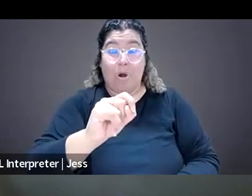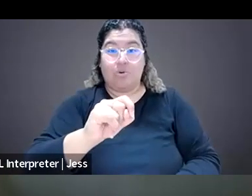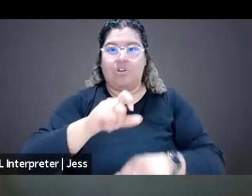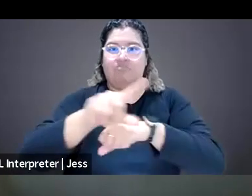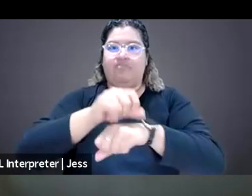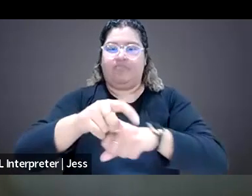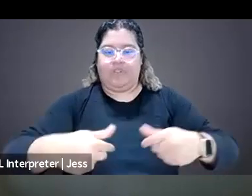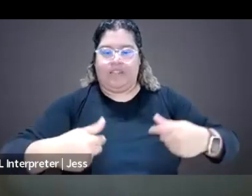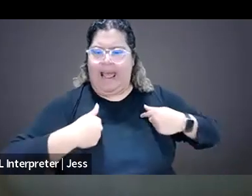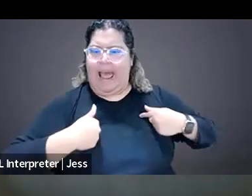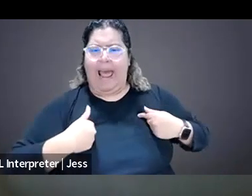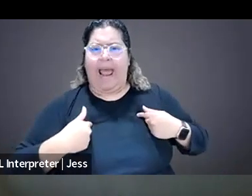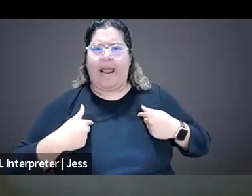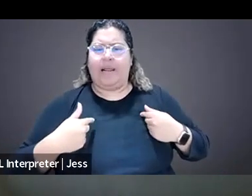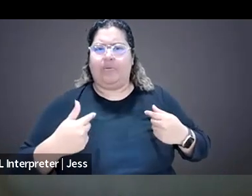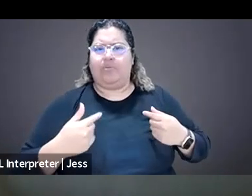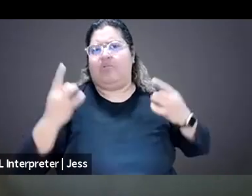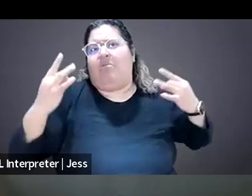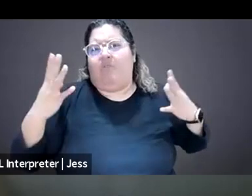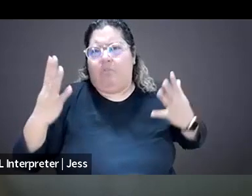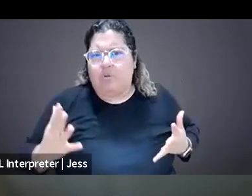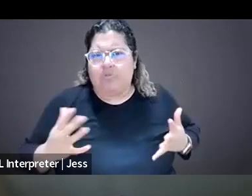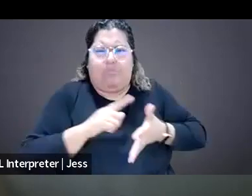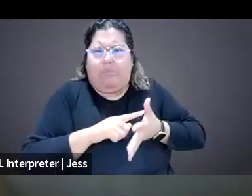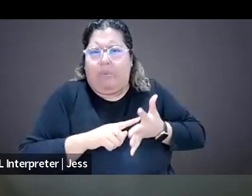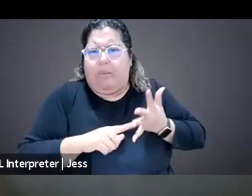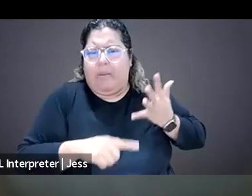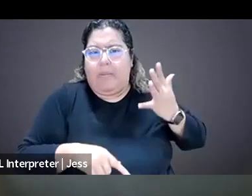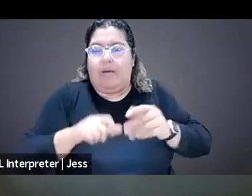I can't even remember what it said, just nonsense. But it affects your reputation.